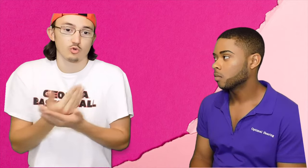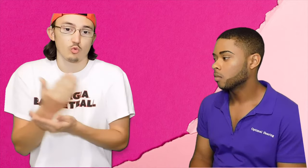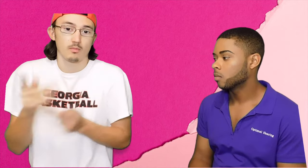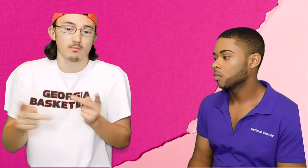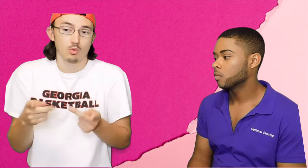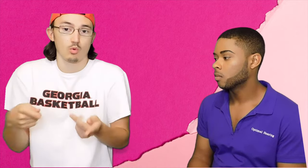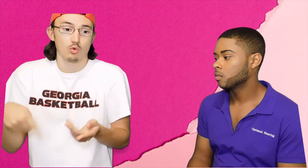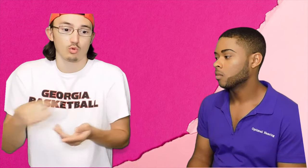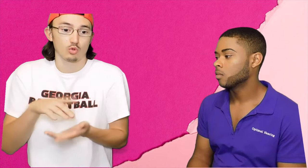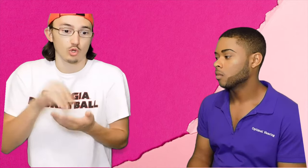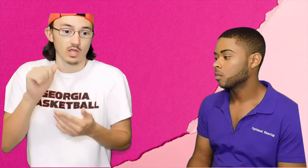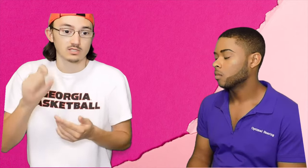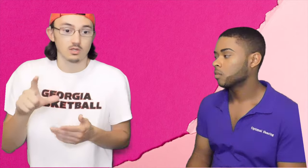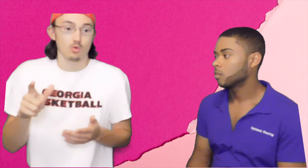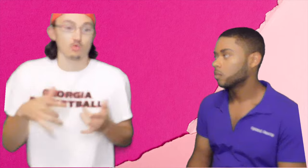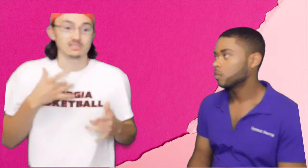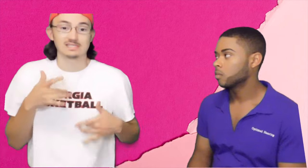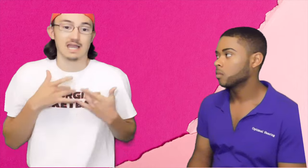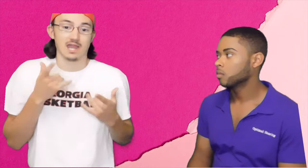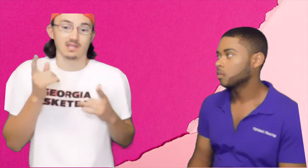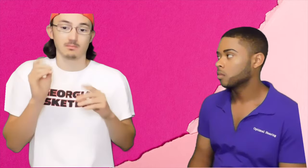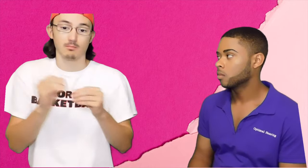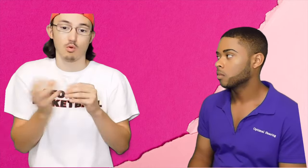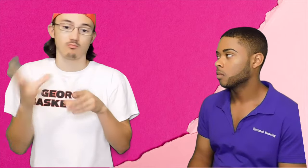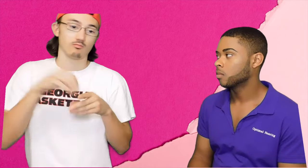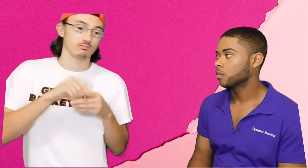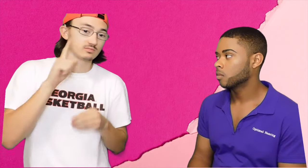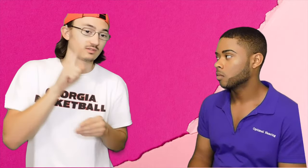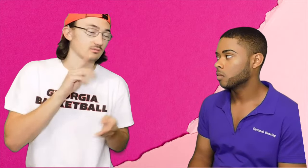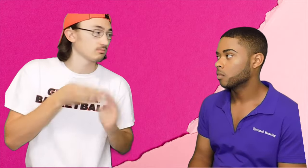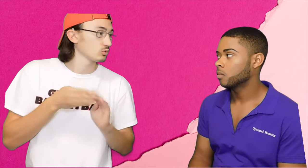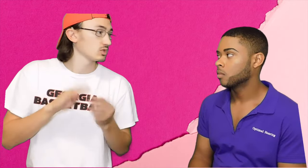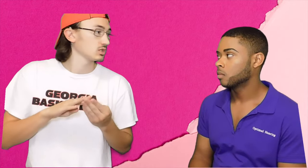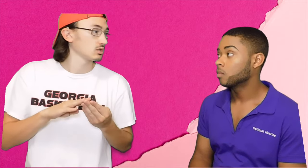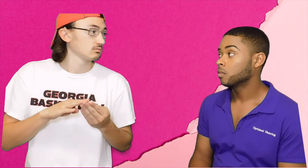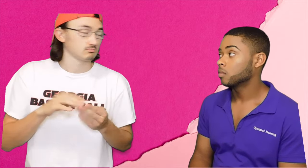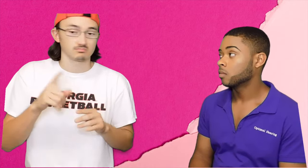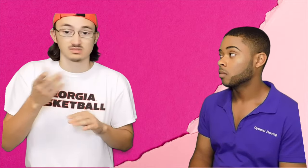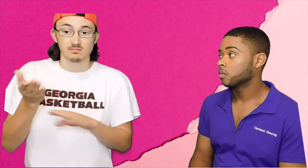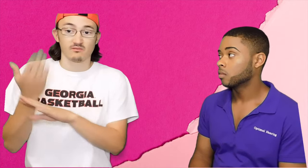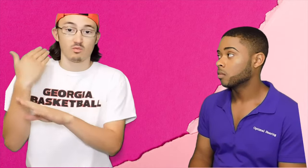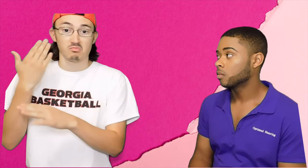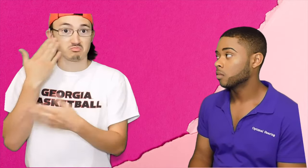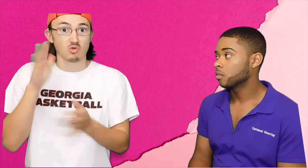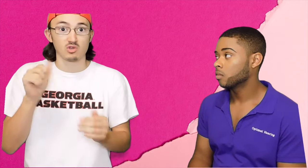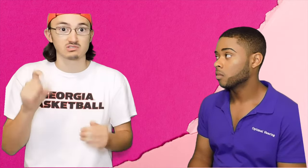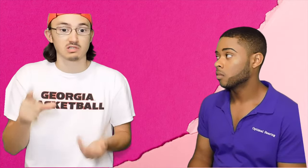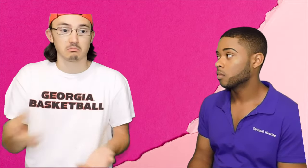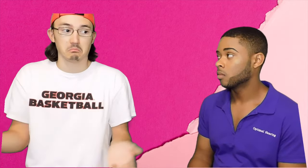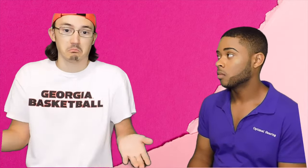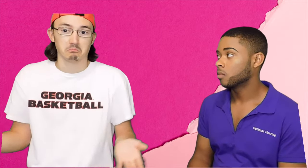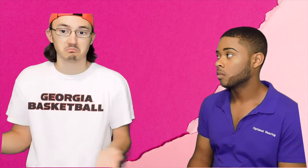teaching new people, learning ASL, I'm always exciting getting more people following the Deaf community who don't know ASL.